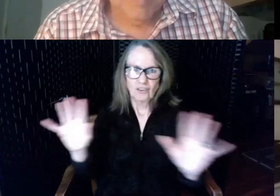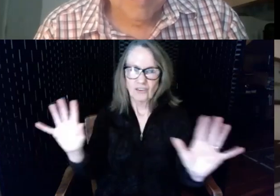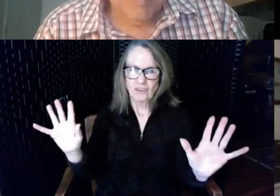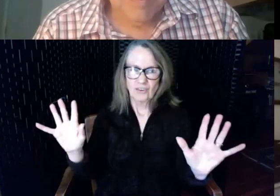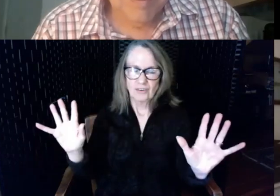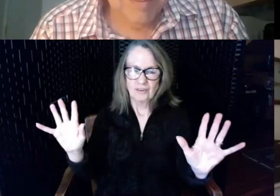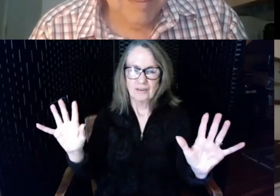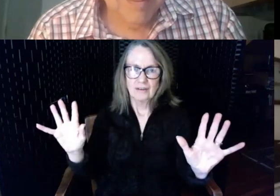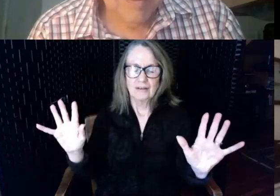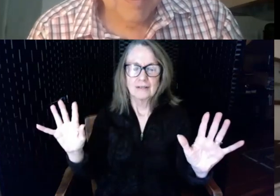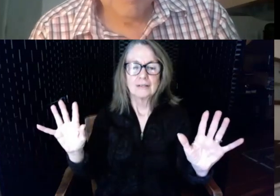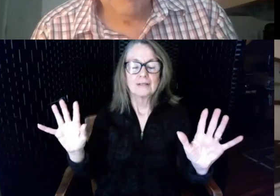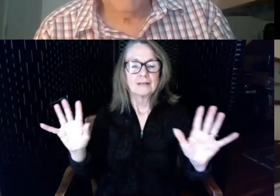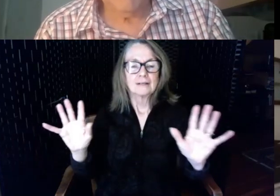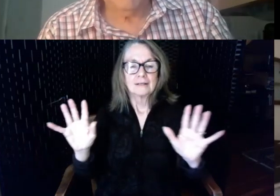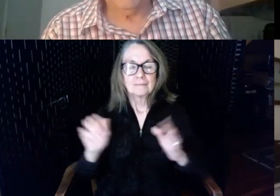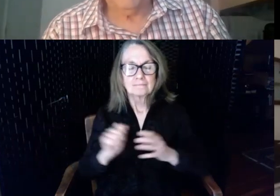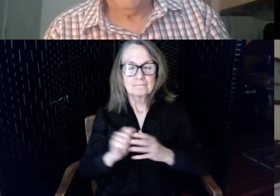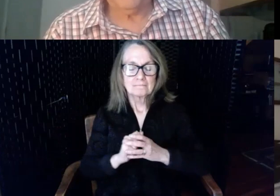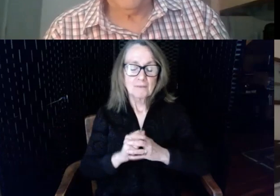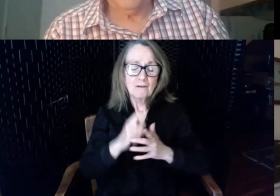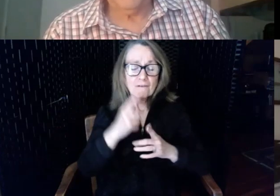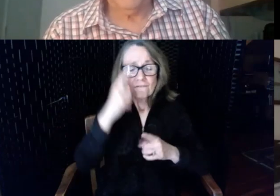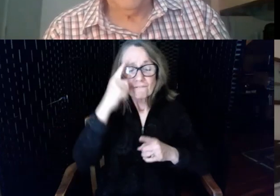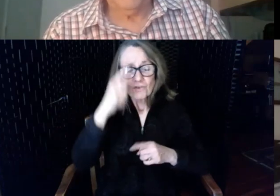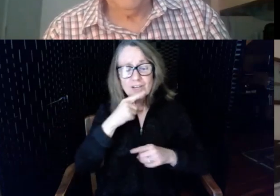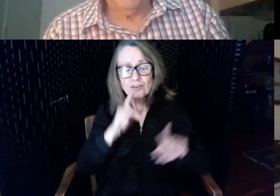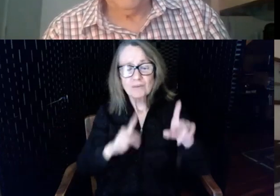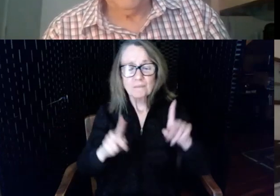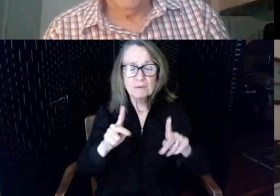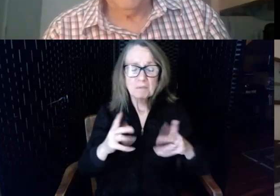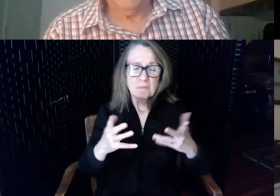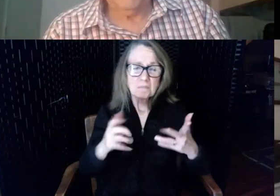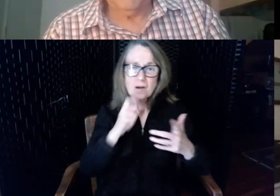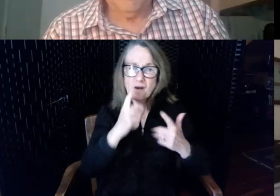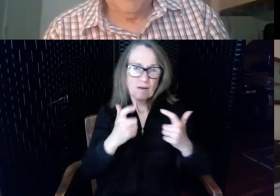is not a problem for hearing people but for those of us who hard of